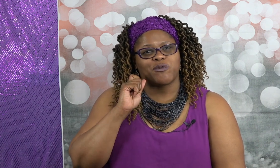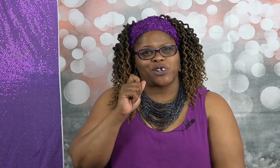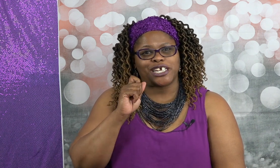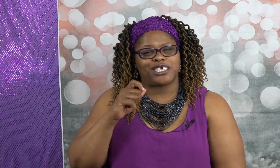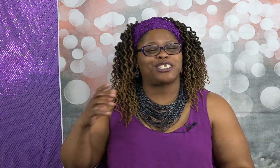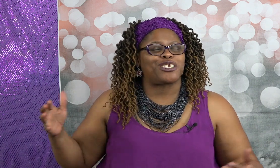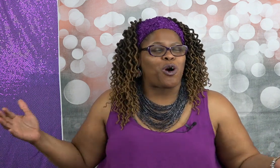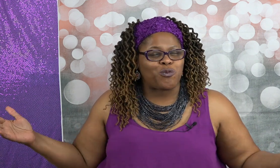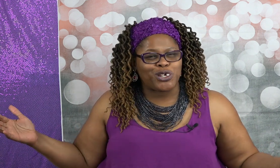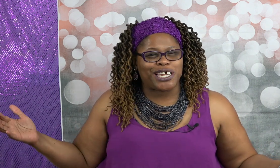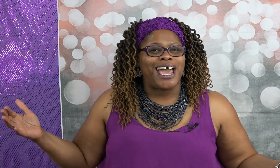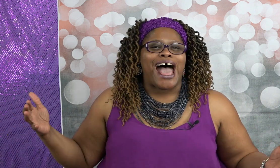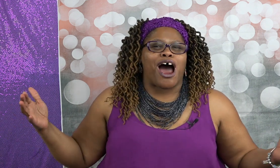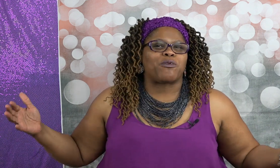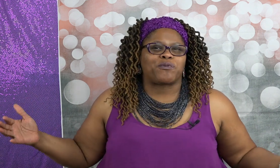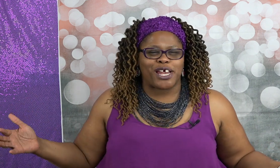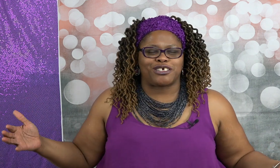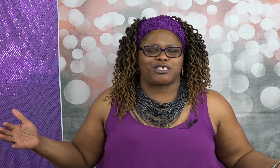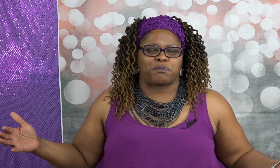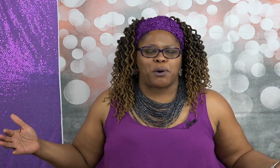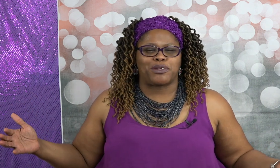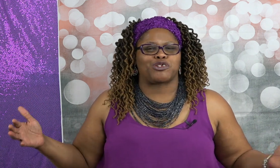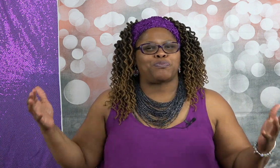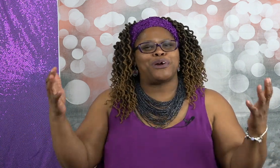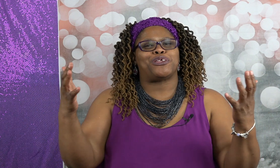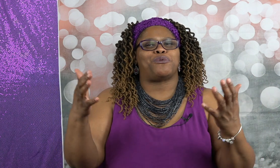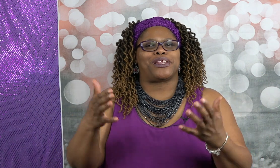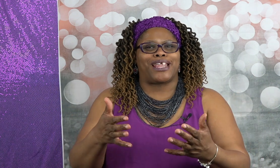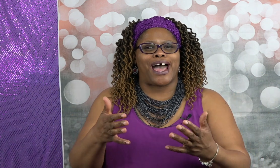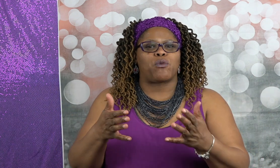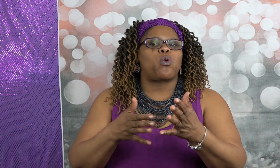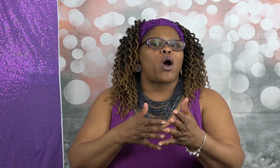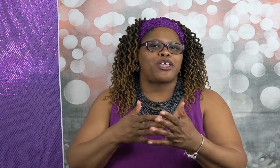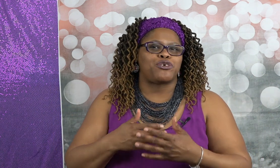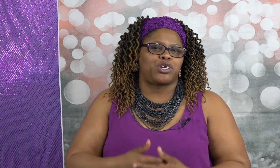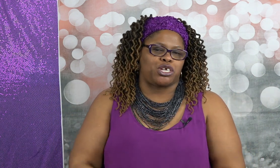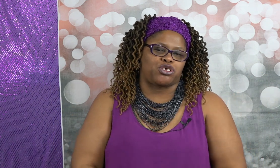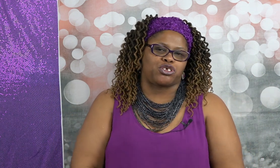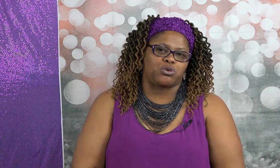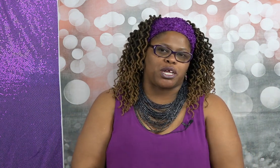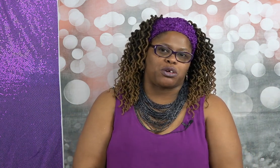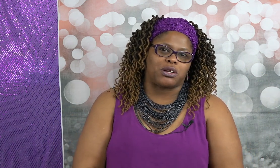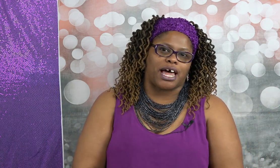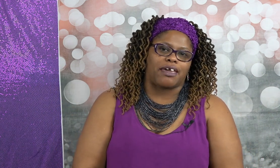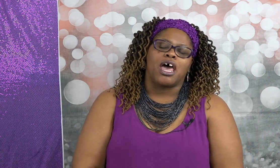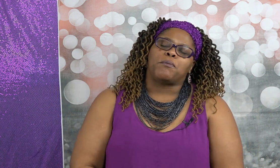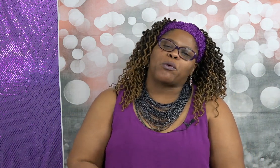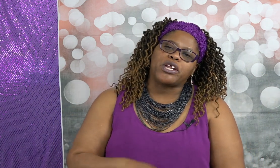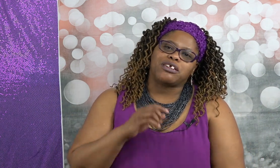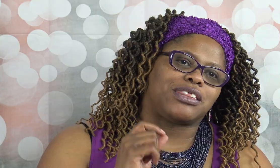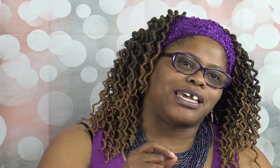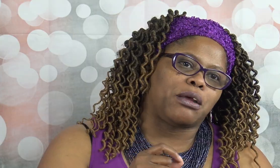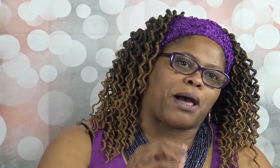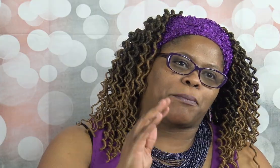reflections and hopefully our reflections of purpose is putting you in line with what you need to do in your life but when you're thinking about